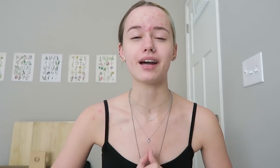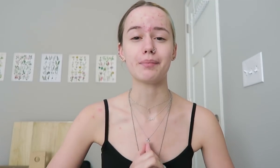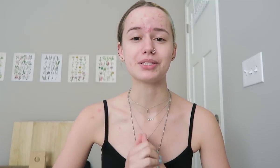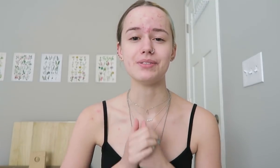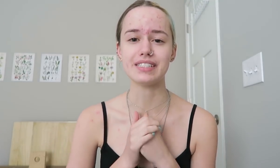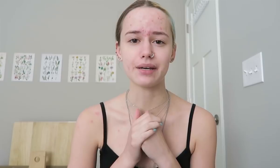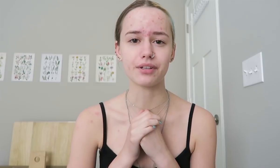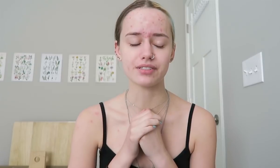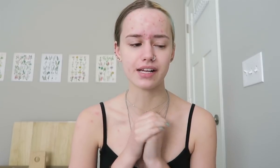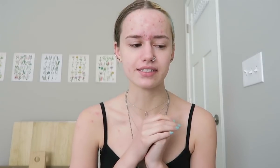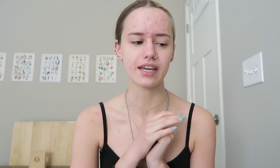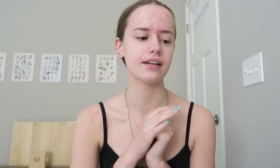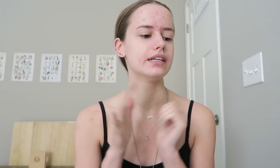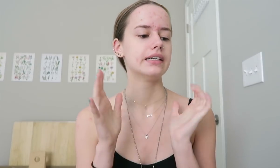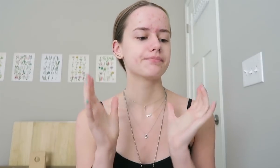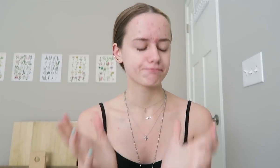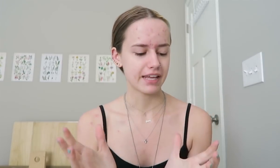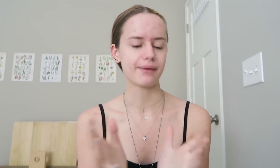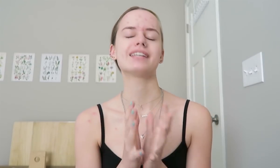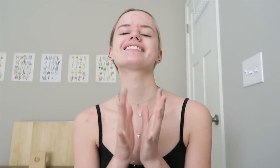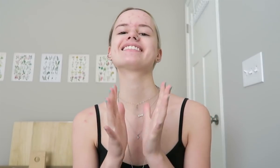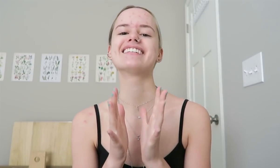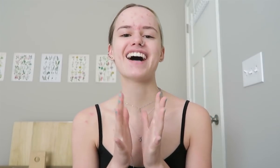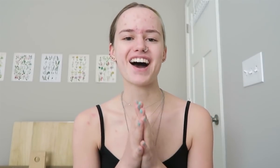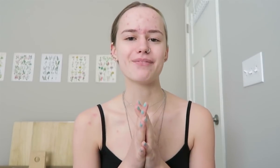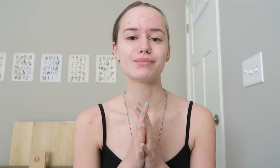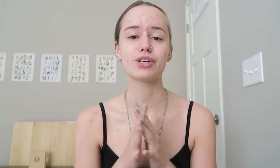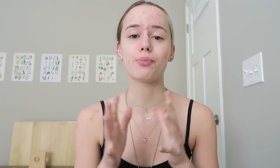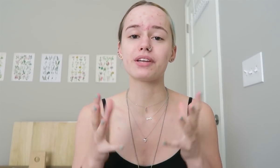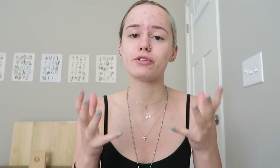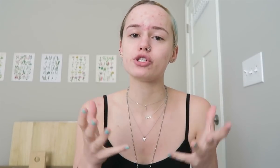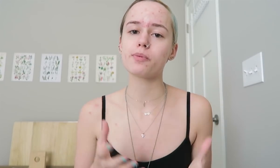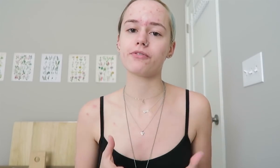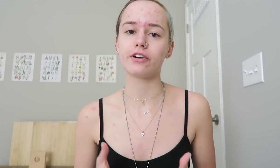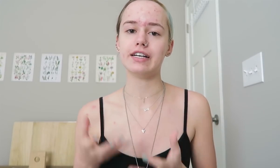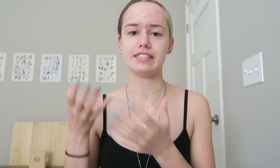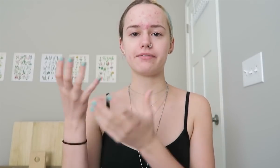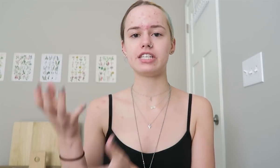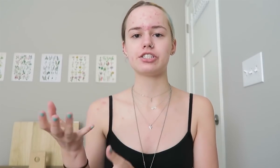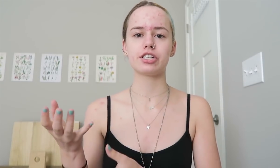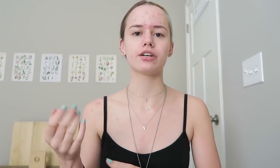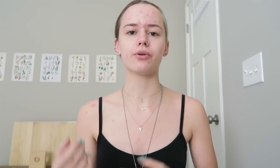I just haven't had the opportunity to take one of their classes yet. Anyways. Um, so if you do prefer a deaf teacher